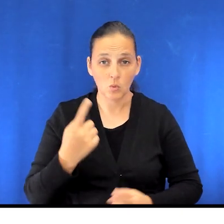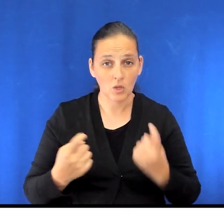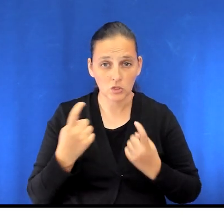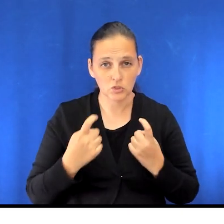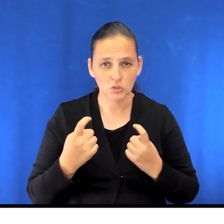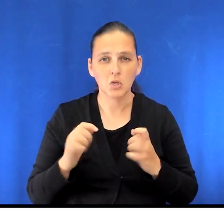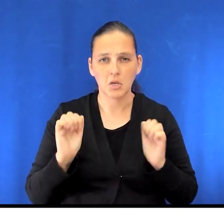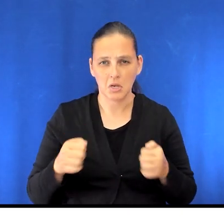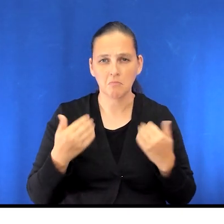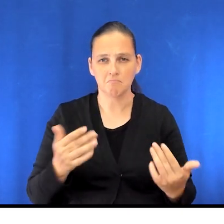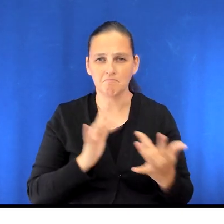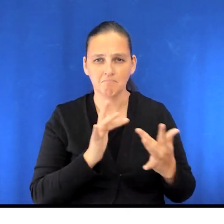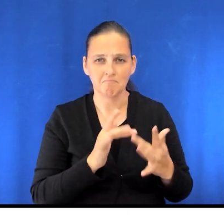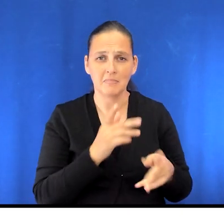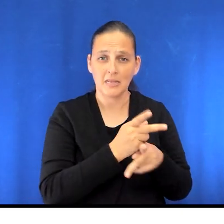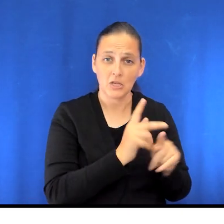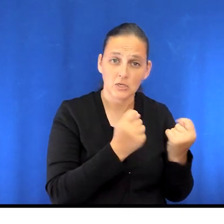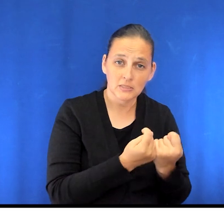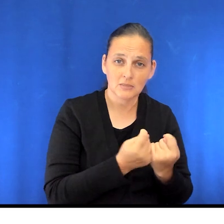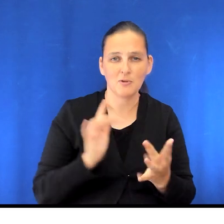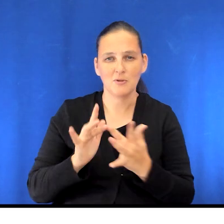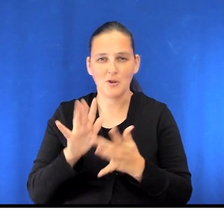please reach out to your care team or primary care provider.